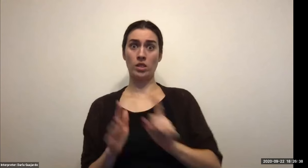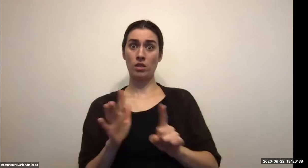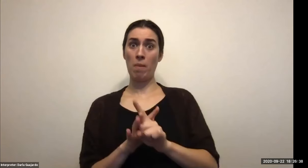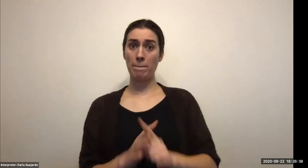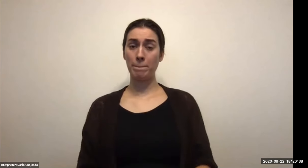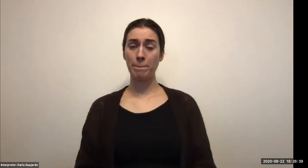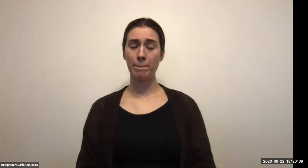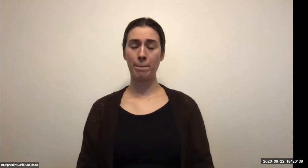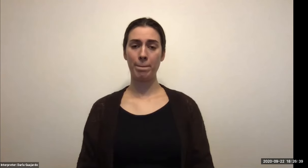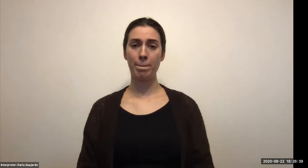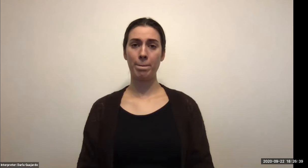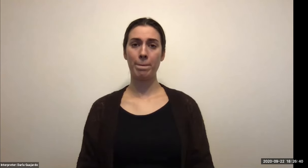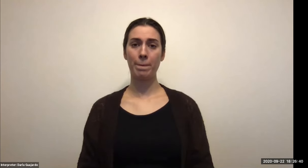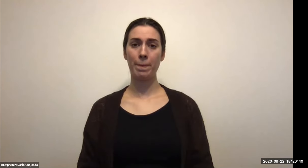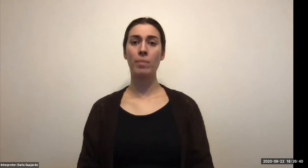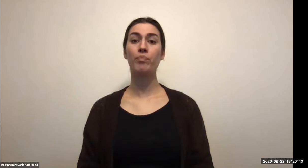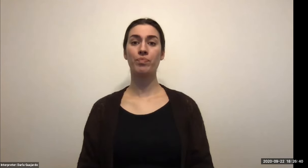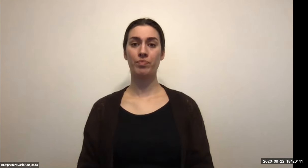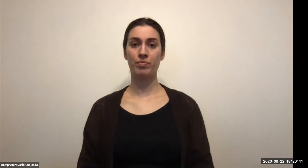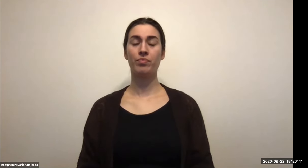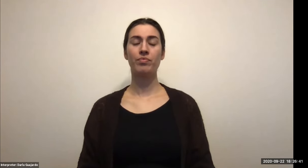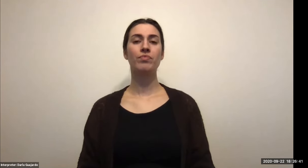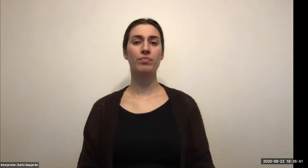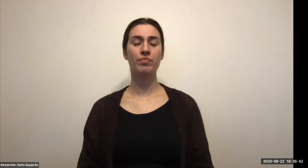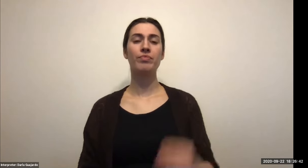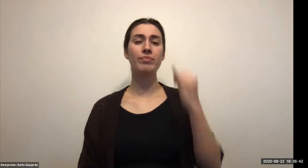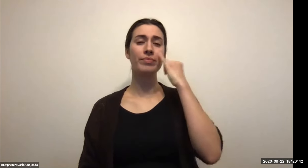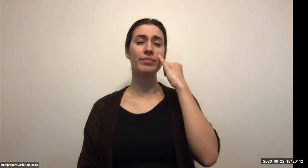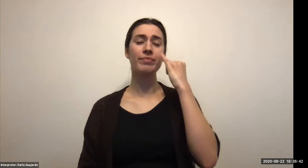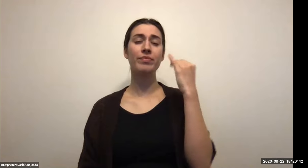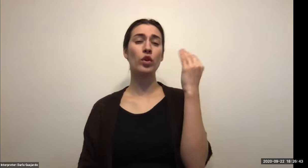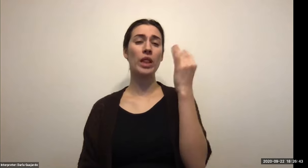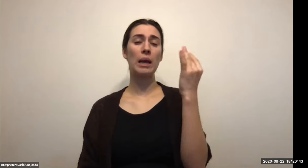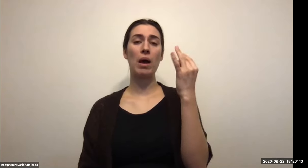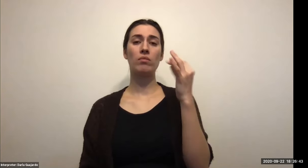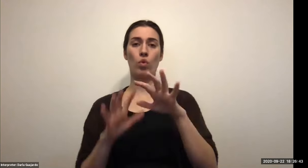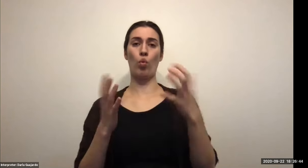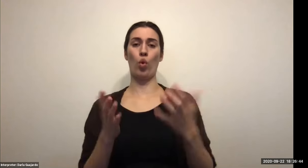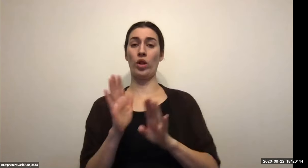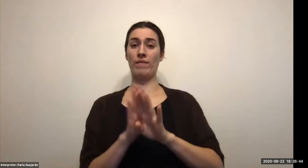Keith Wolling: Tech Talk and all these other areas because LinkedIn before anybody has an interview, they're going to review and they going to know more about you.